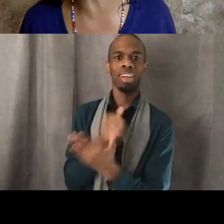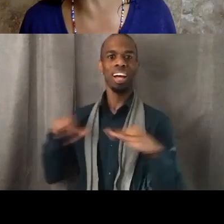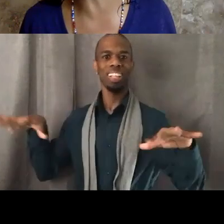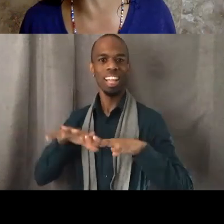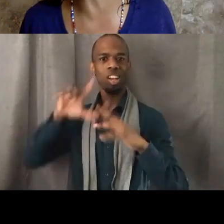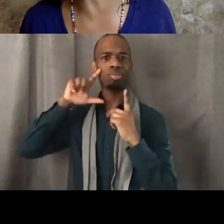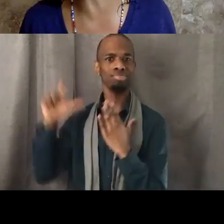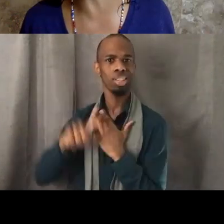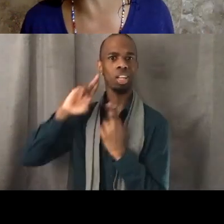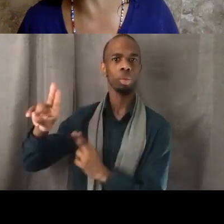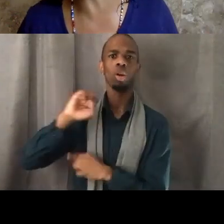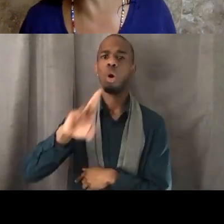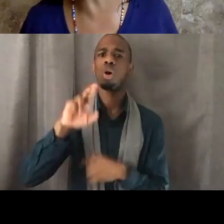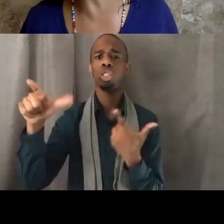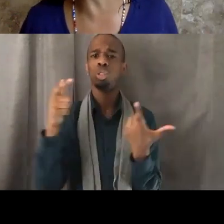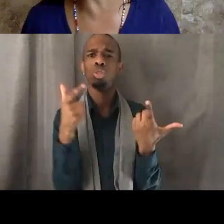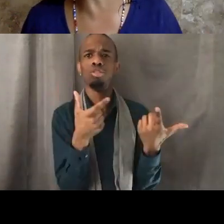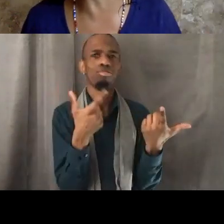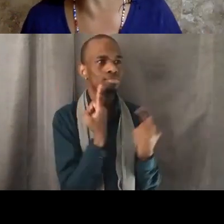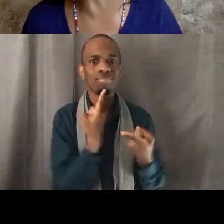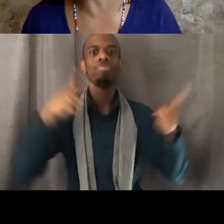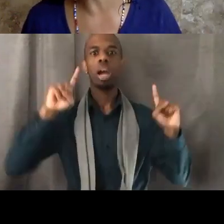to go to sleep at bedtime, whatever the victory is share it.